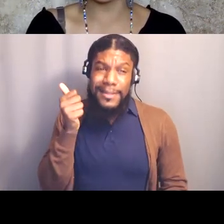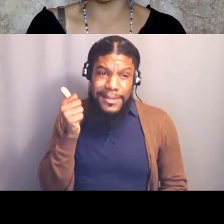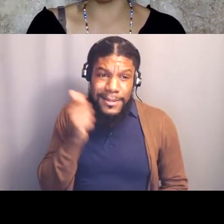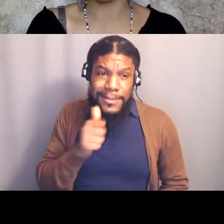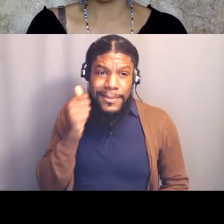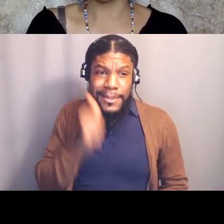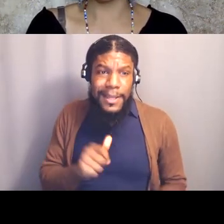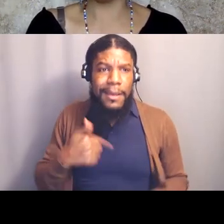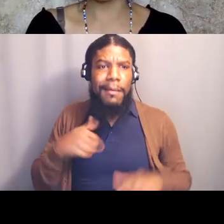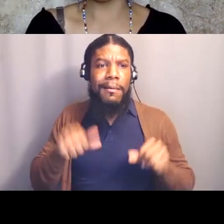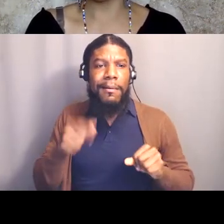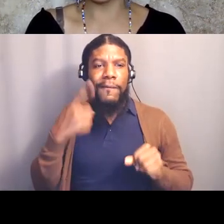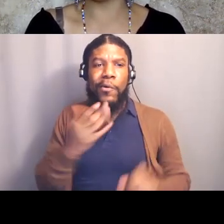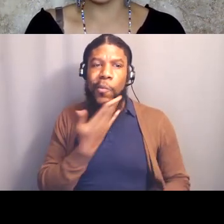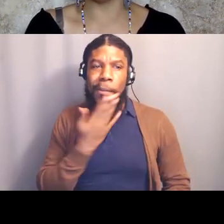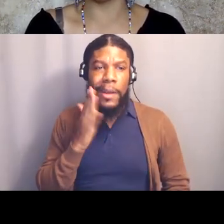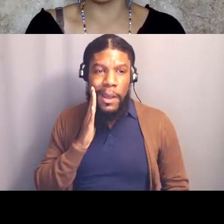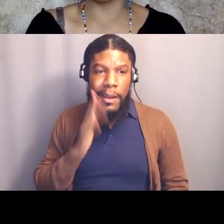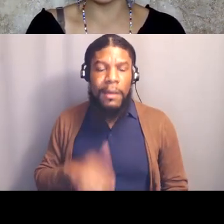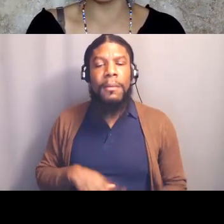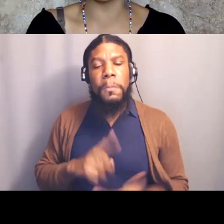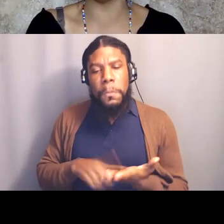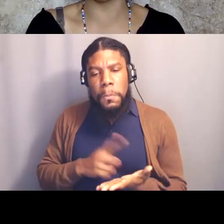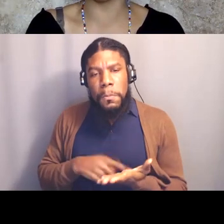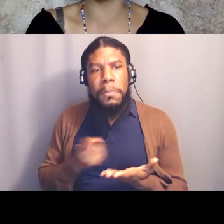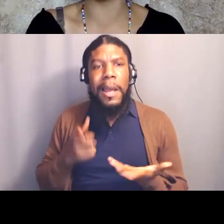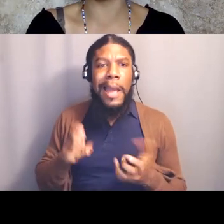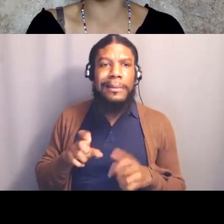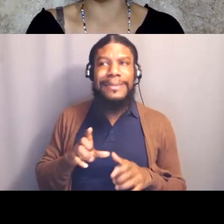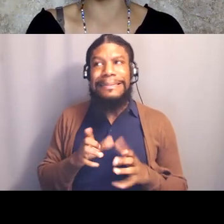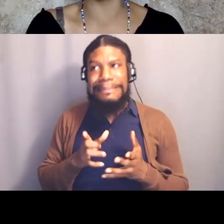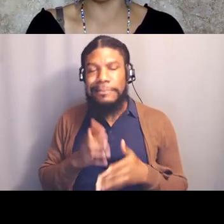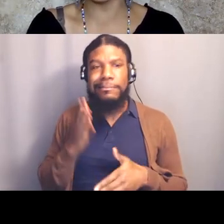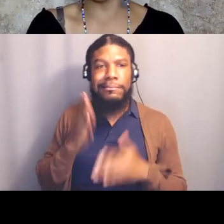so sometimes I have to break fast early and this year I did not,